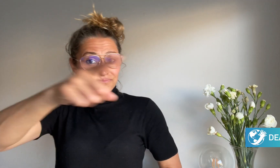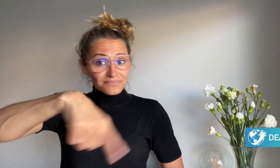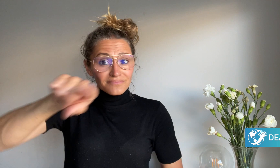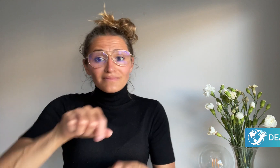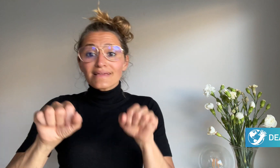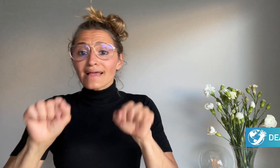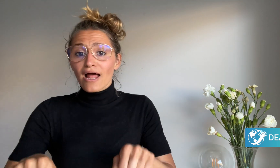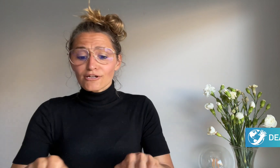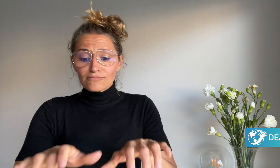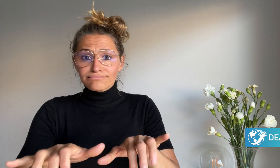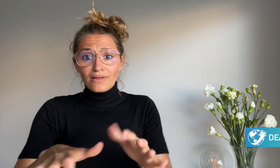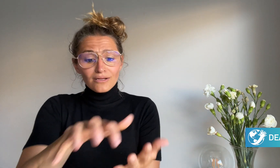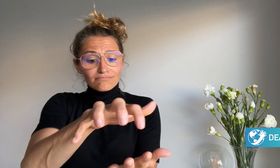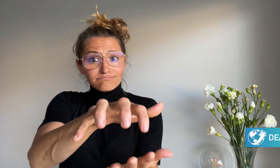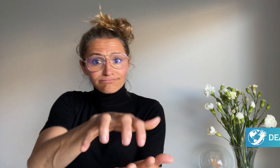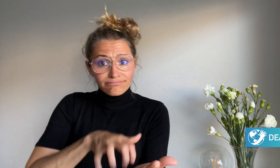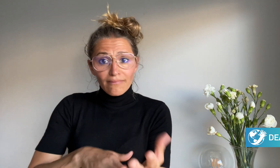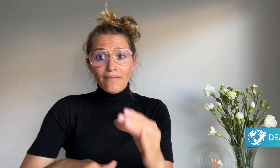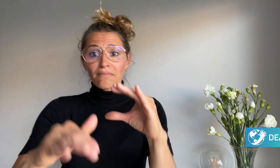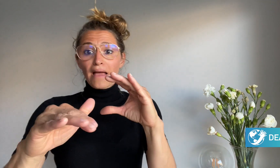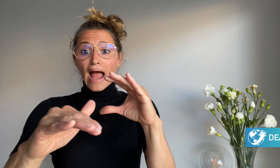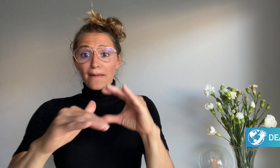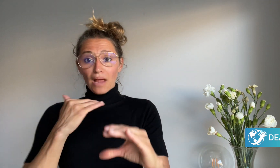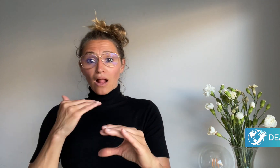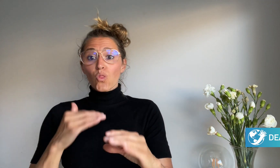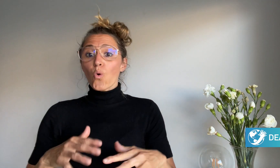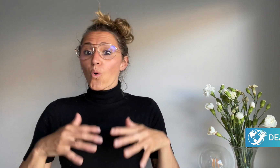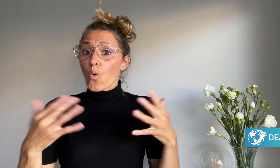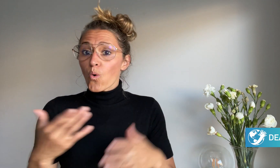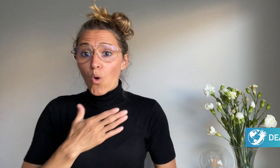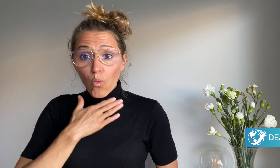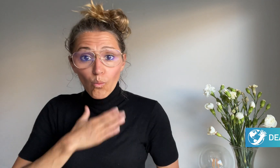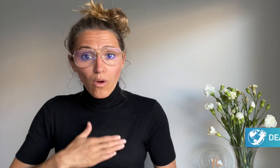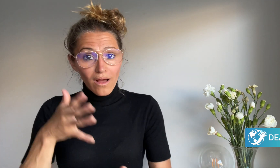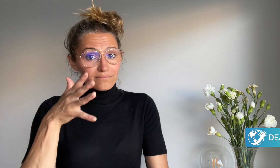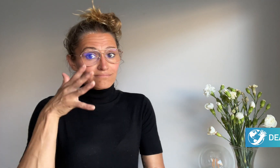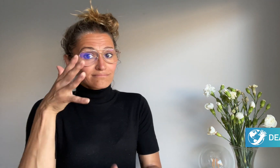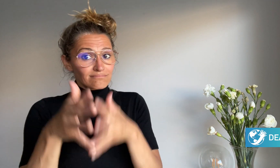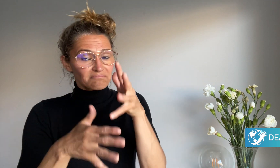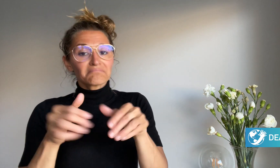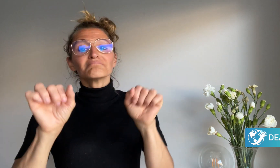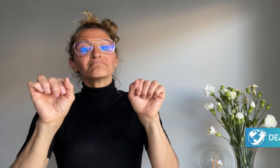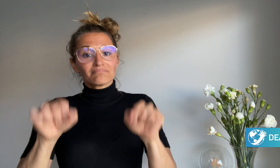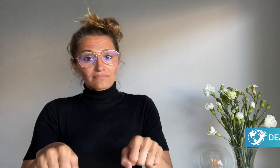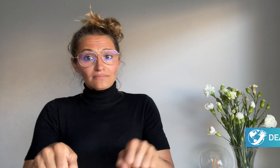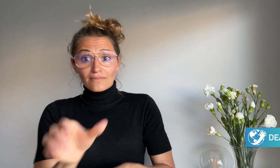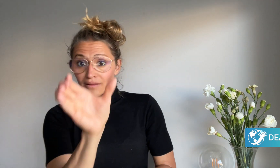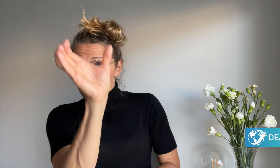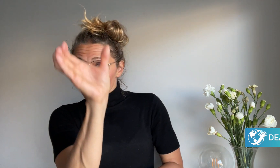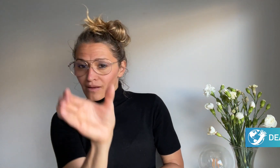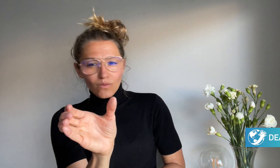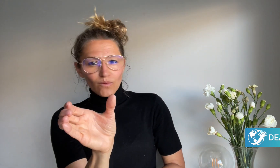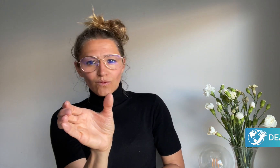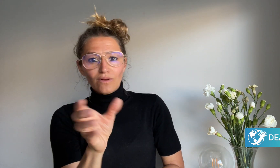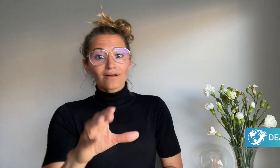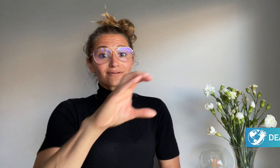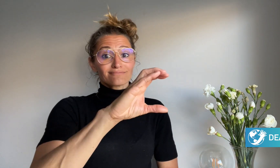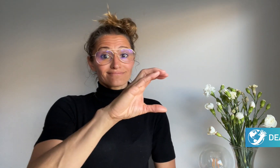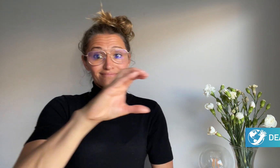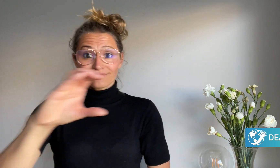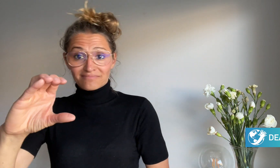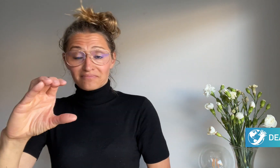You can email your text or video comments